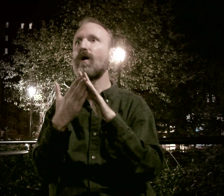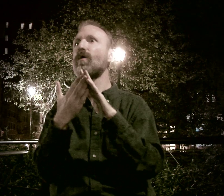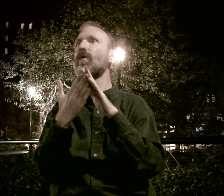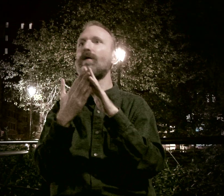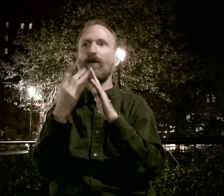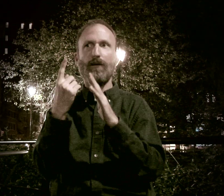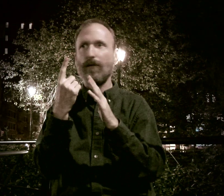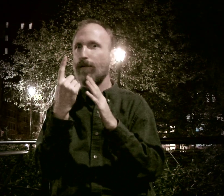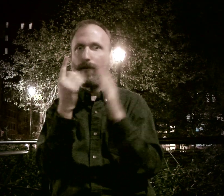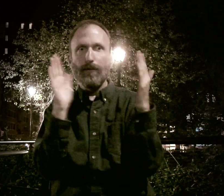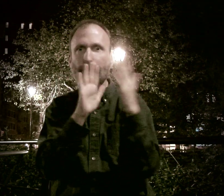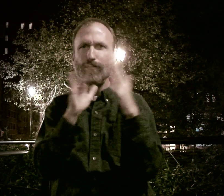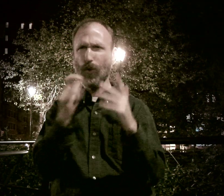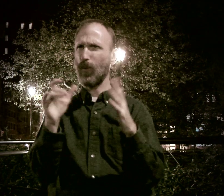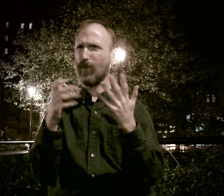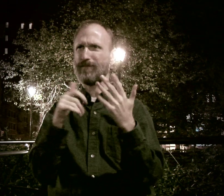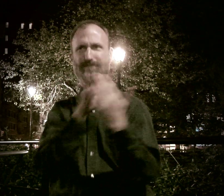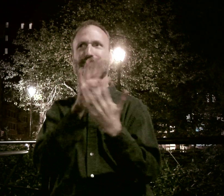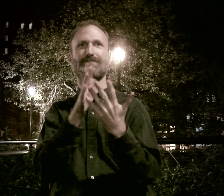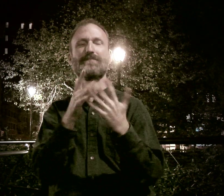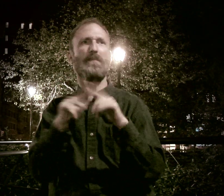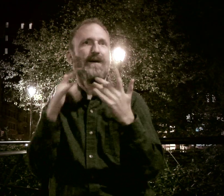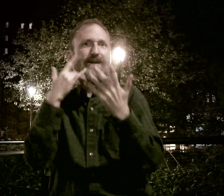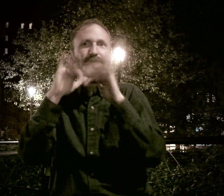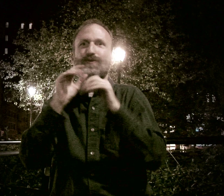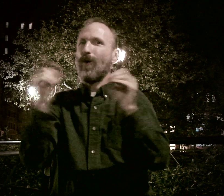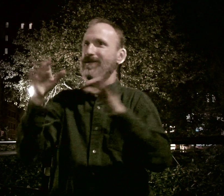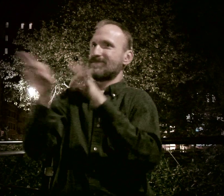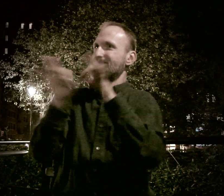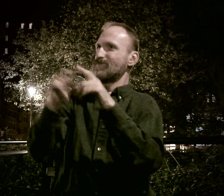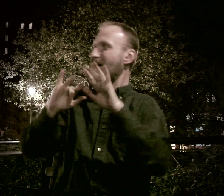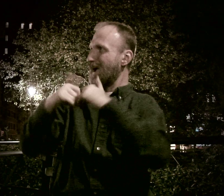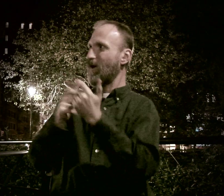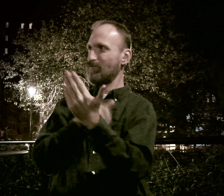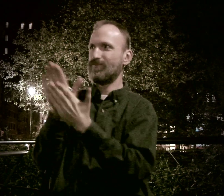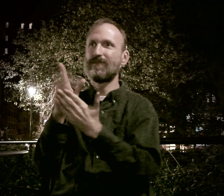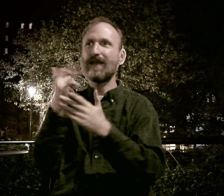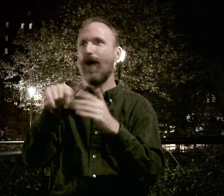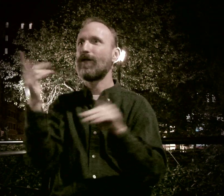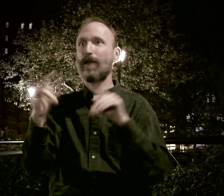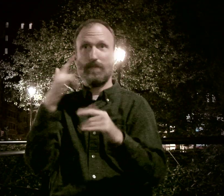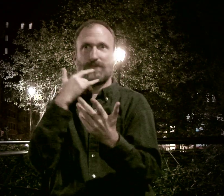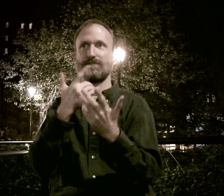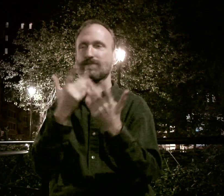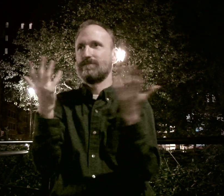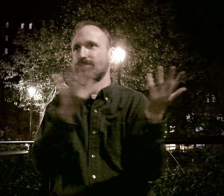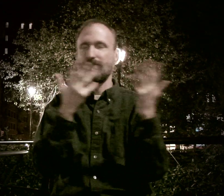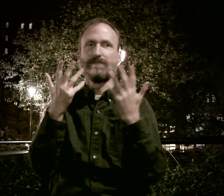Something so insignificant like approaching someone was such a big deal. But unfortunately, no one explained to me how I'm supposed to approach other gay people. It's unfortunate.